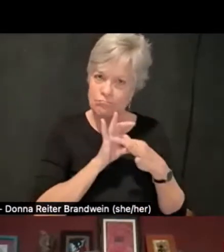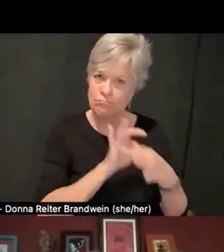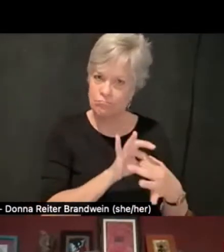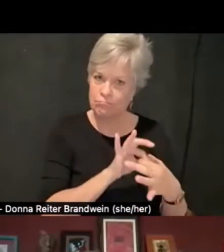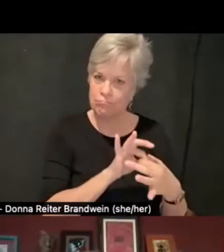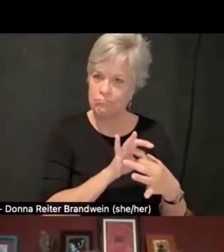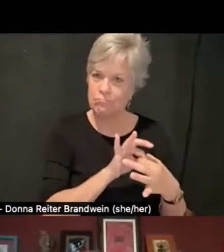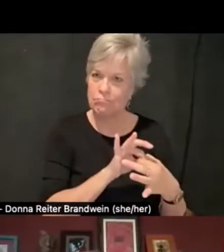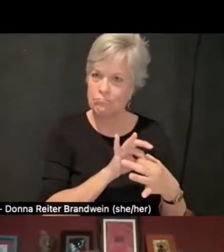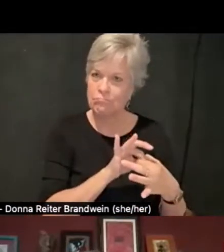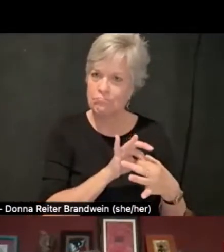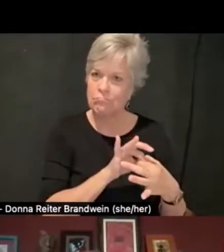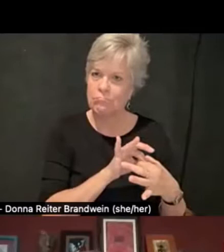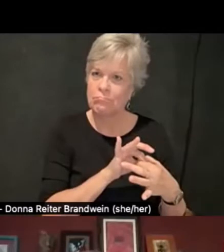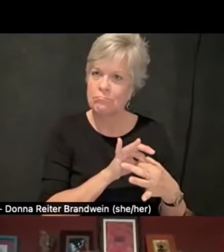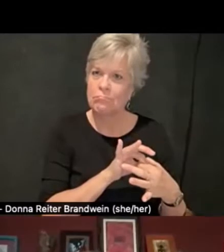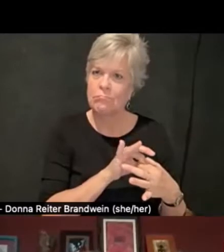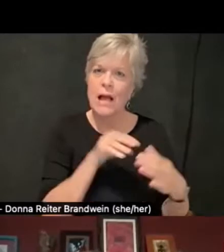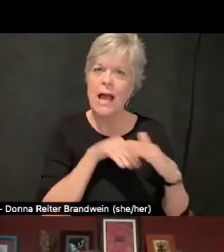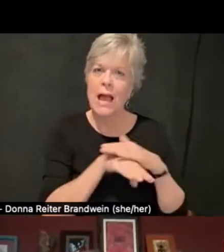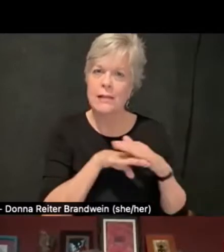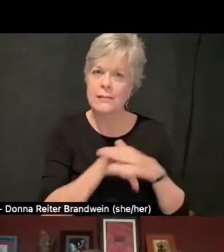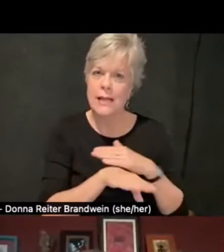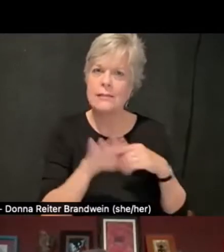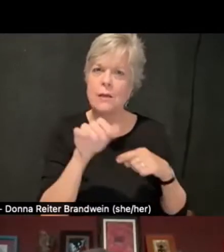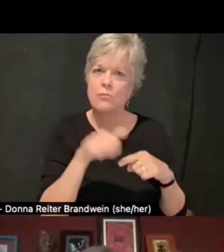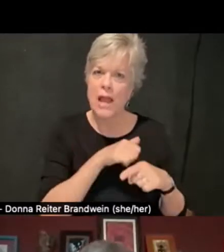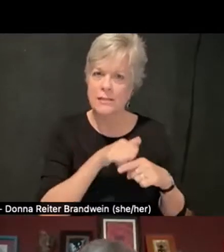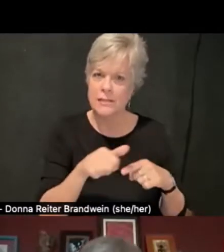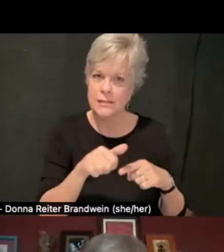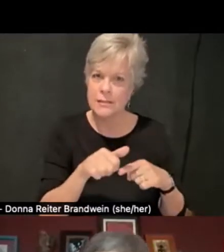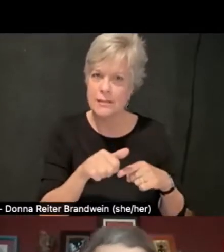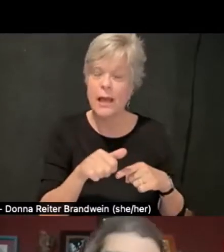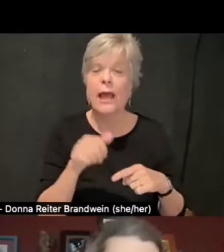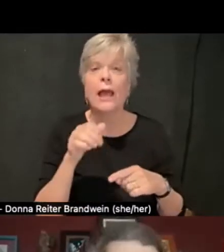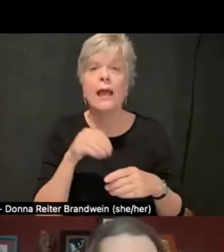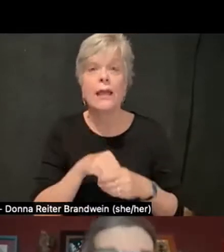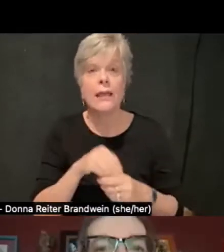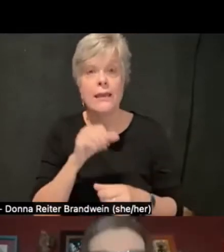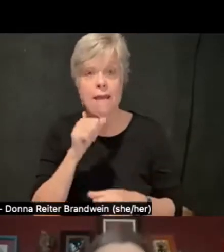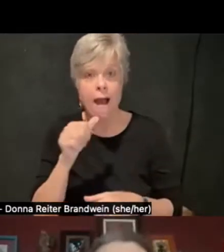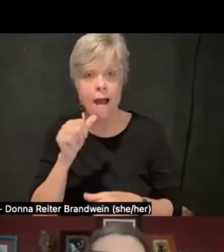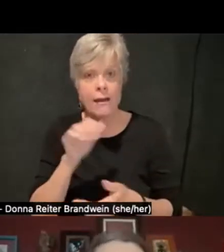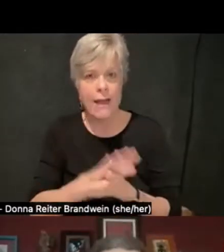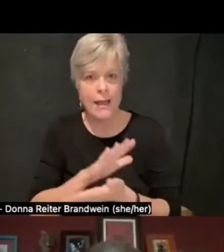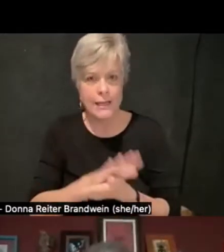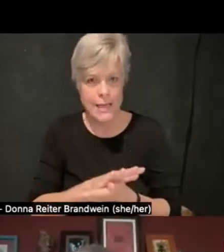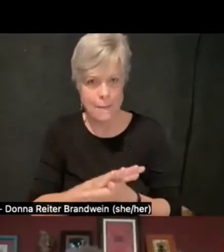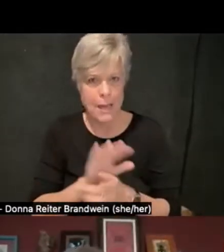looks at access practices in non-academic spaces, so spaces outside of the classroom,